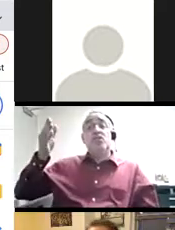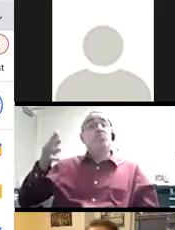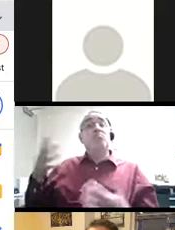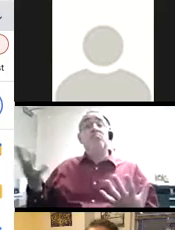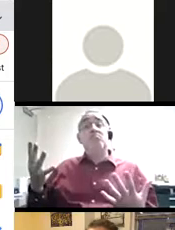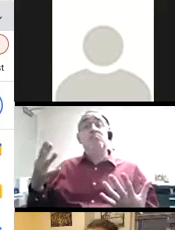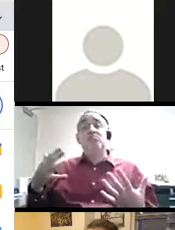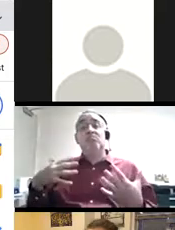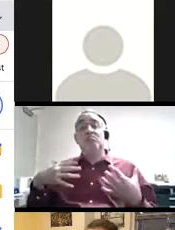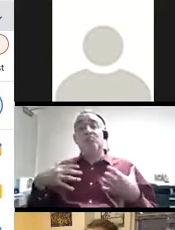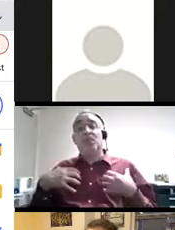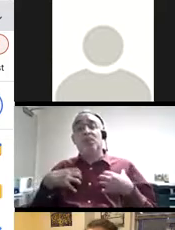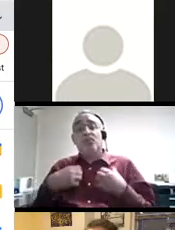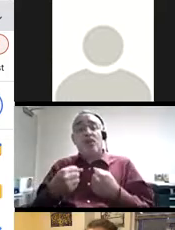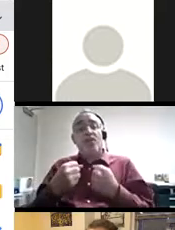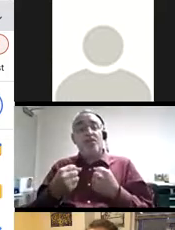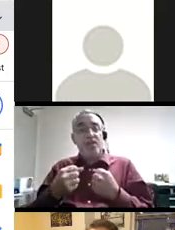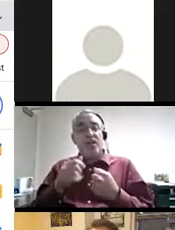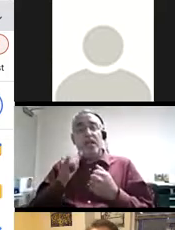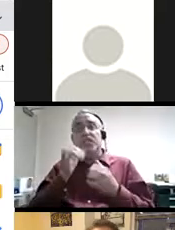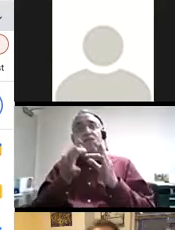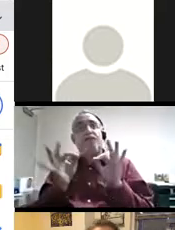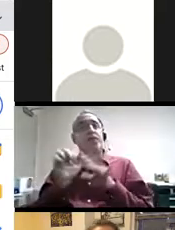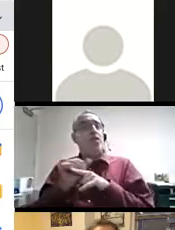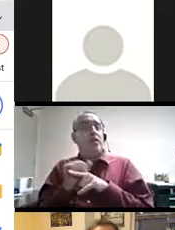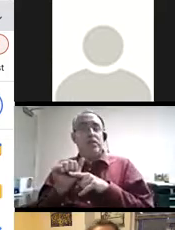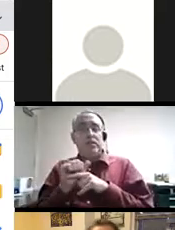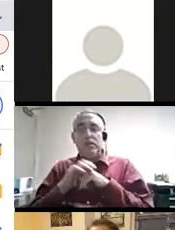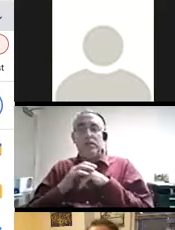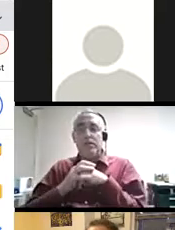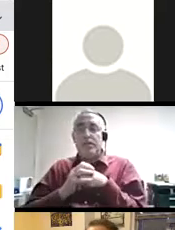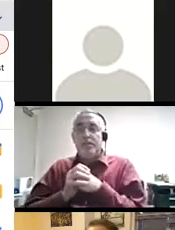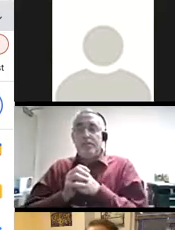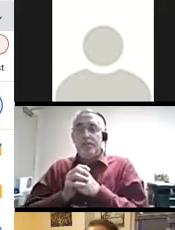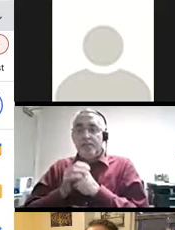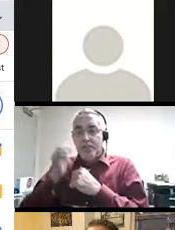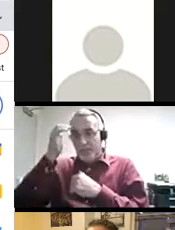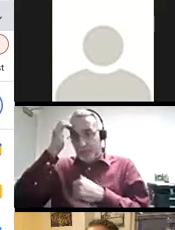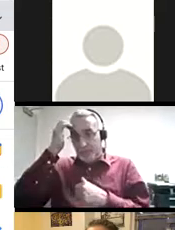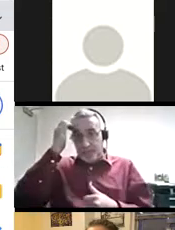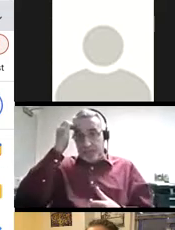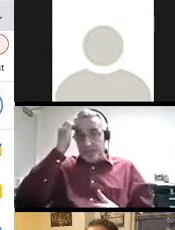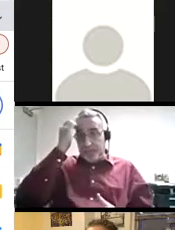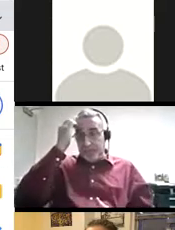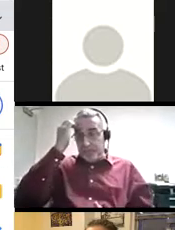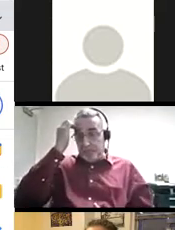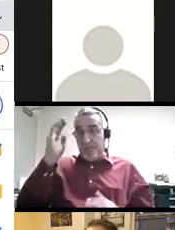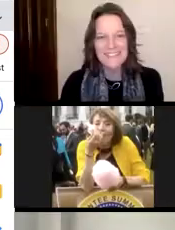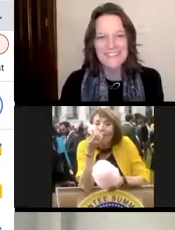and her presentation is titled Bravery as a Liberatory Practice. Thank you, Christina.